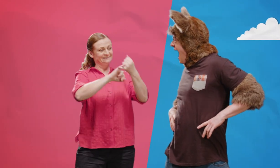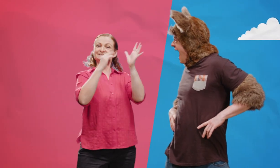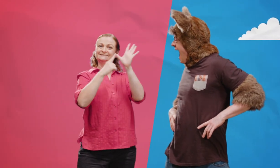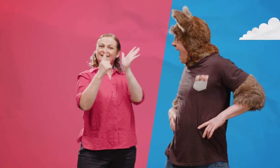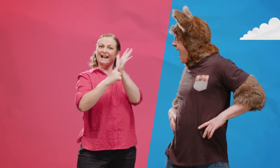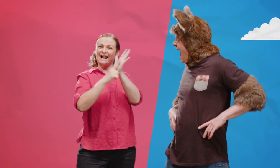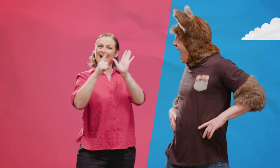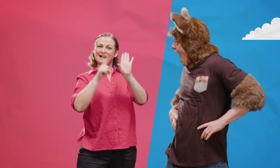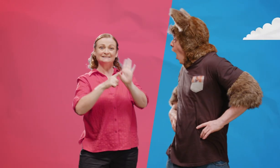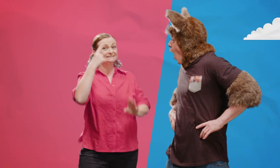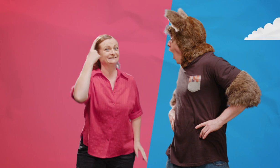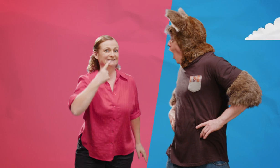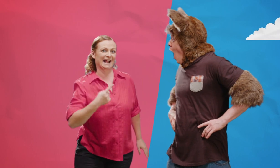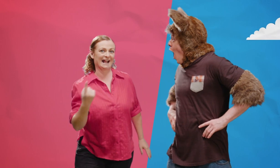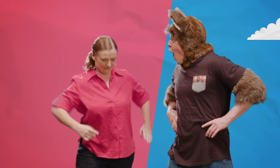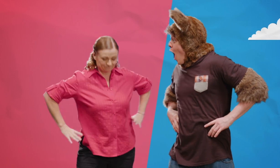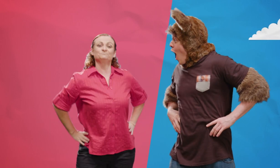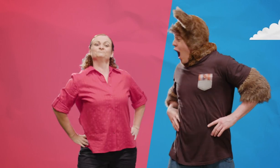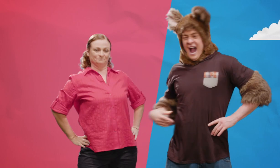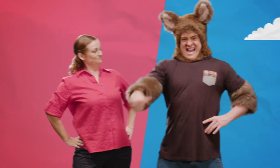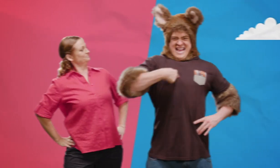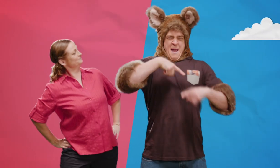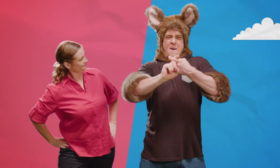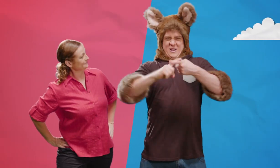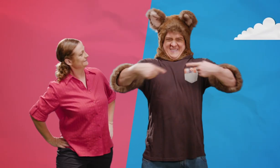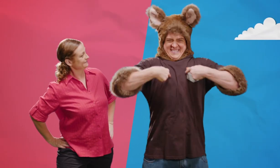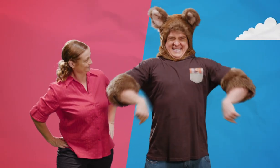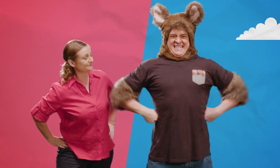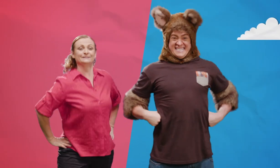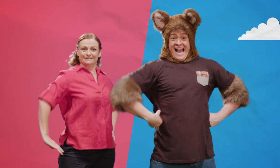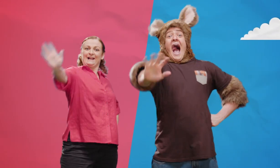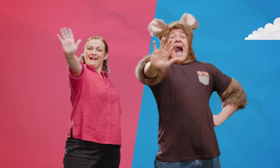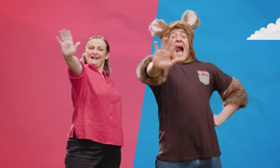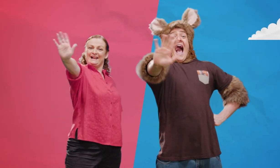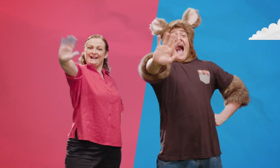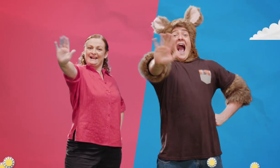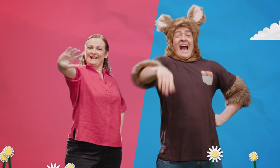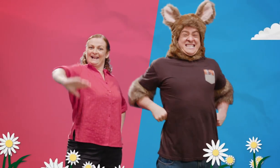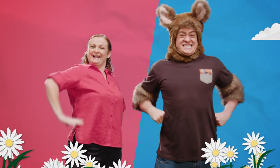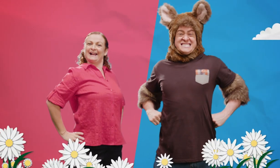I'm Sally. And I'm Possum. Hello!